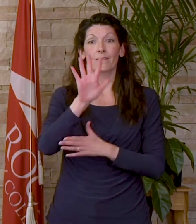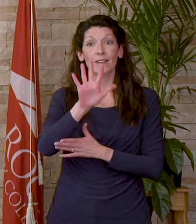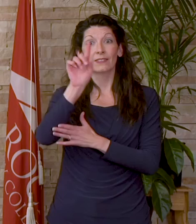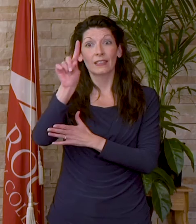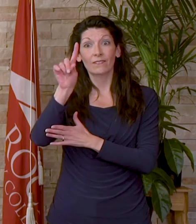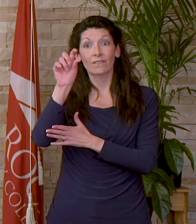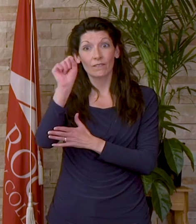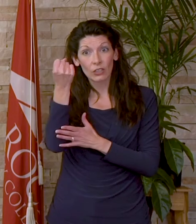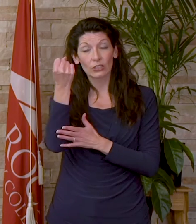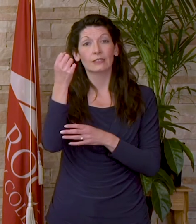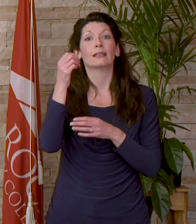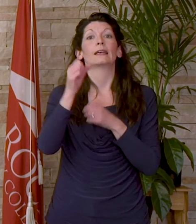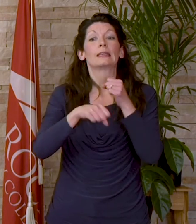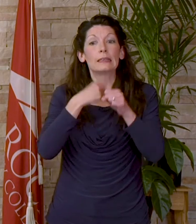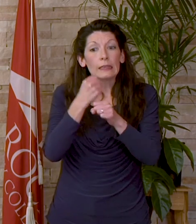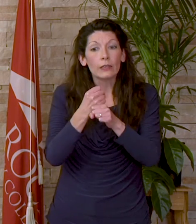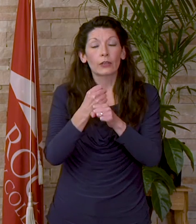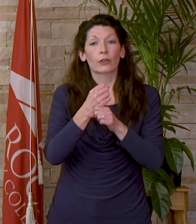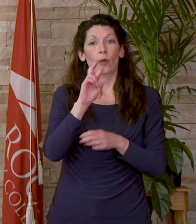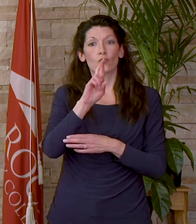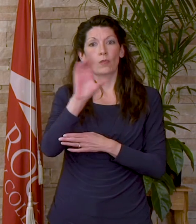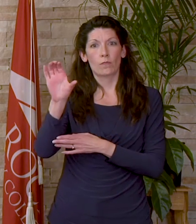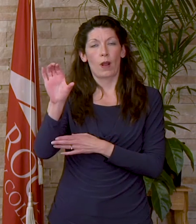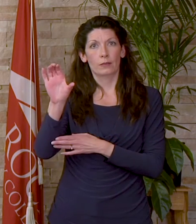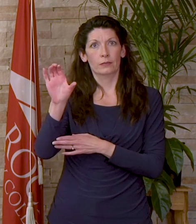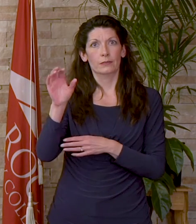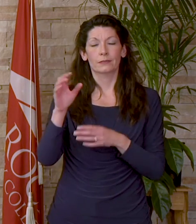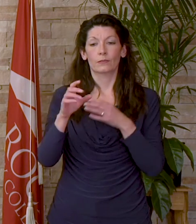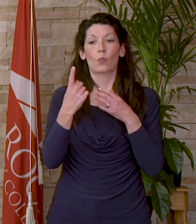year of Red Rocks Community College and it's a year we will not soon forget.